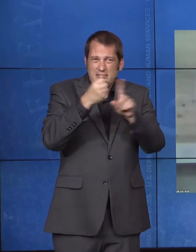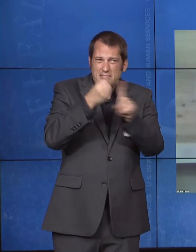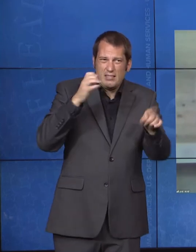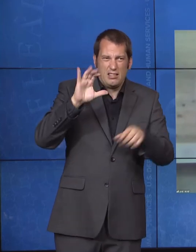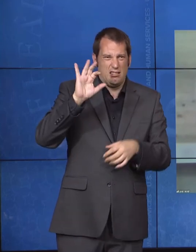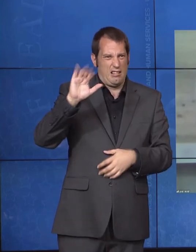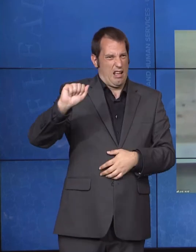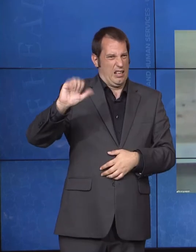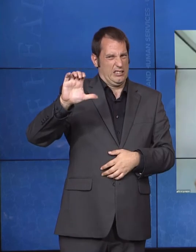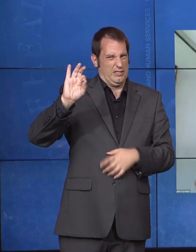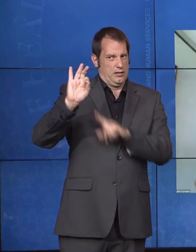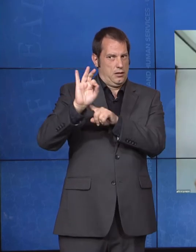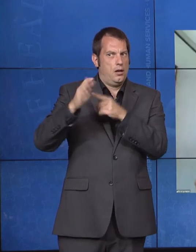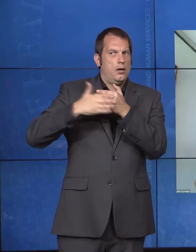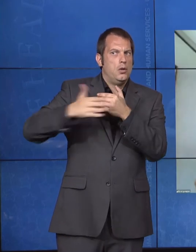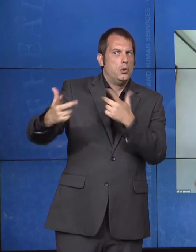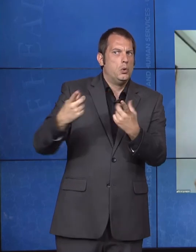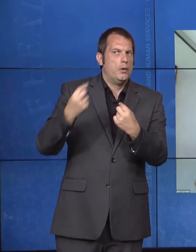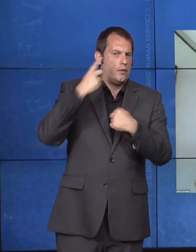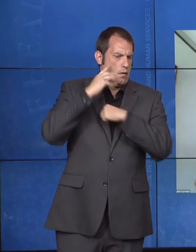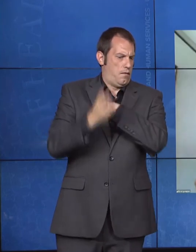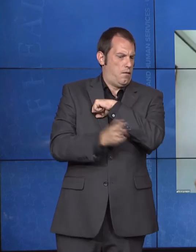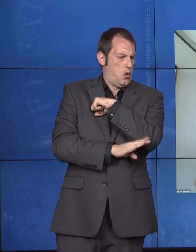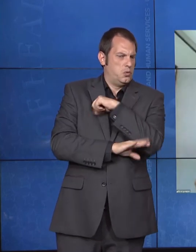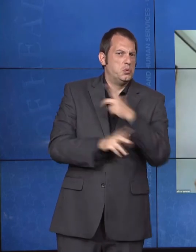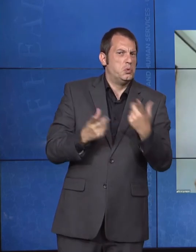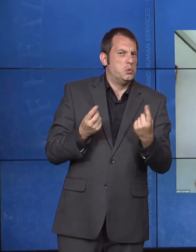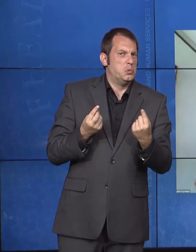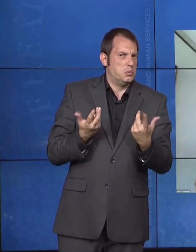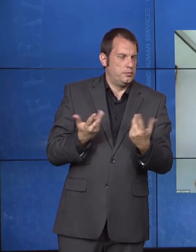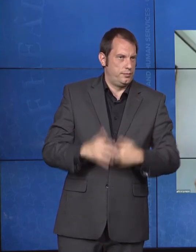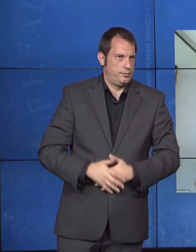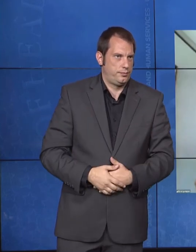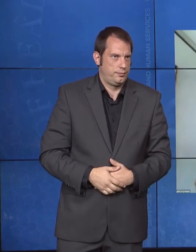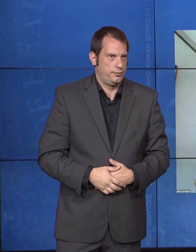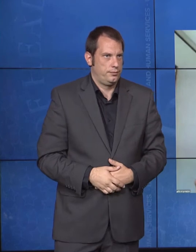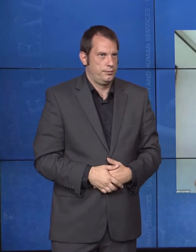Lynn Johnson: Absolutely. And one of the things I think is critical to note about the